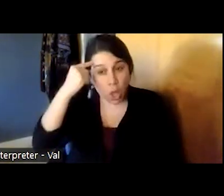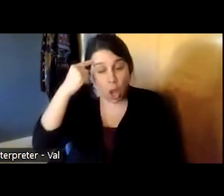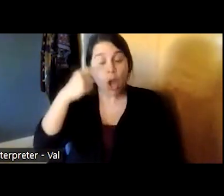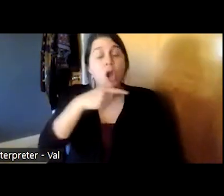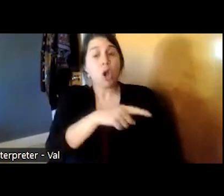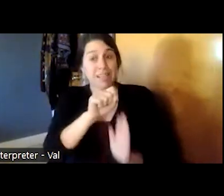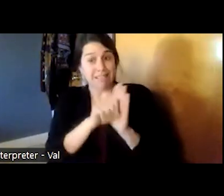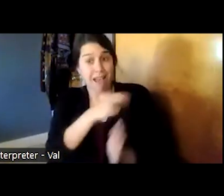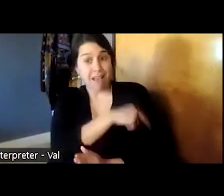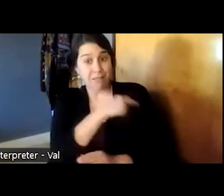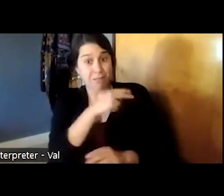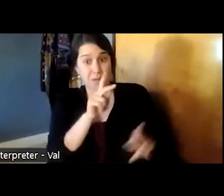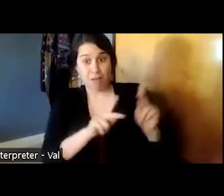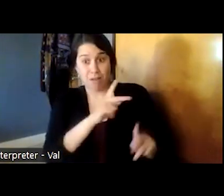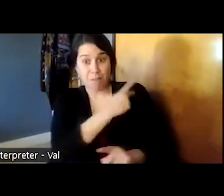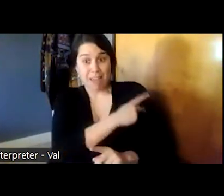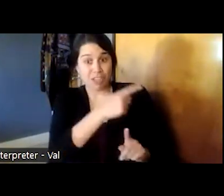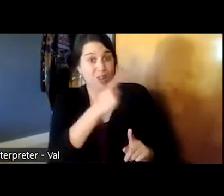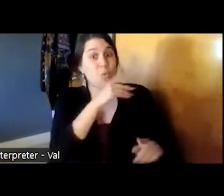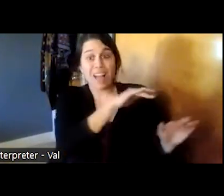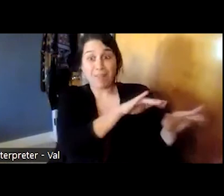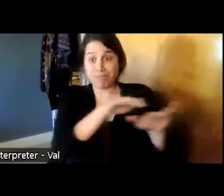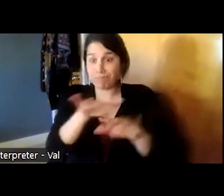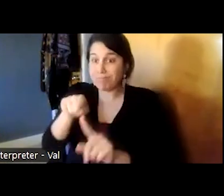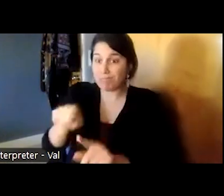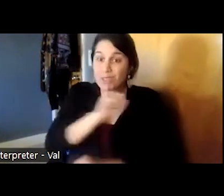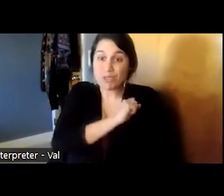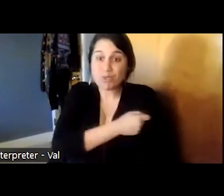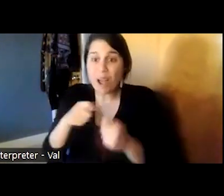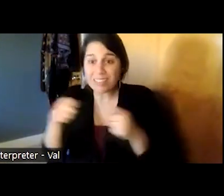would go there but we found soon enough that some of them never made it to our shiny new clinic